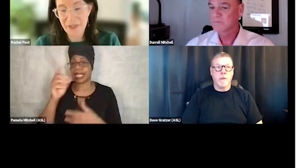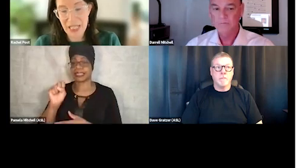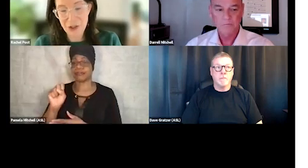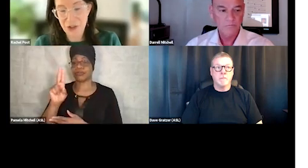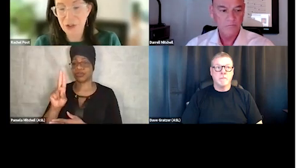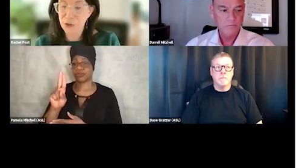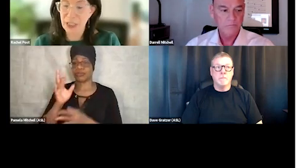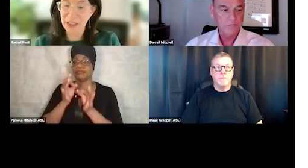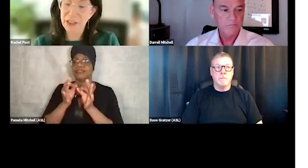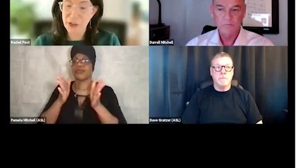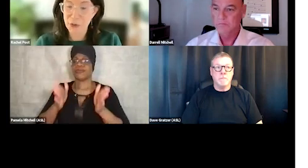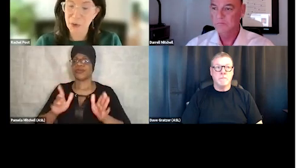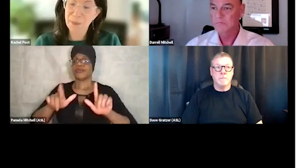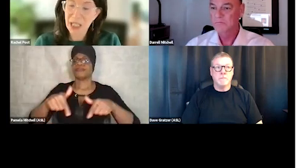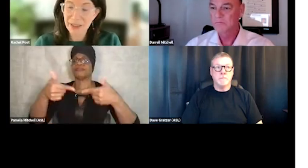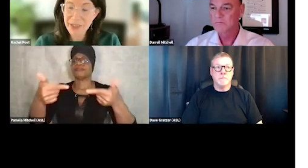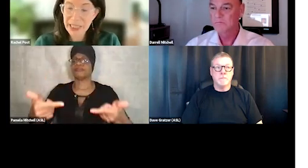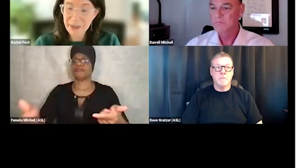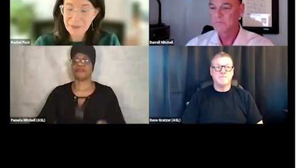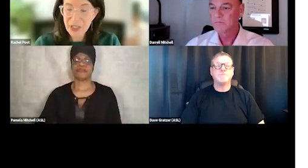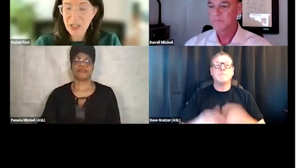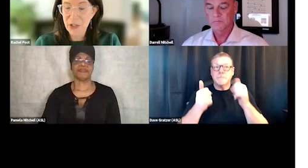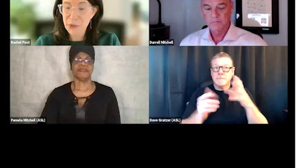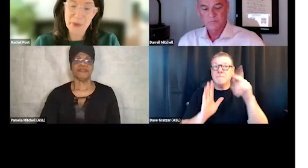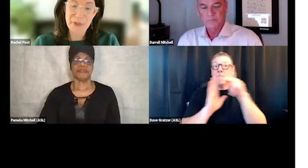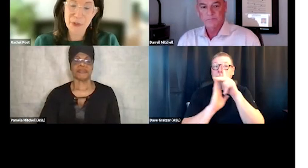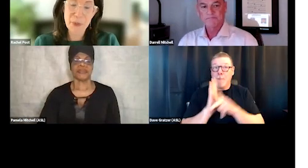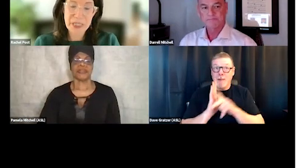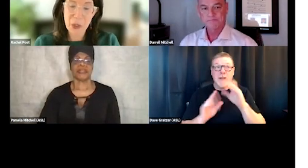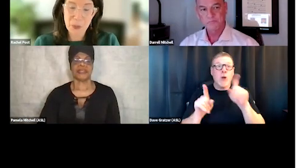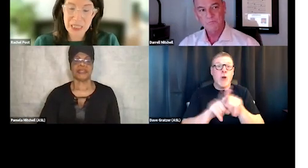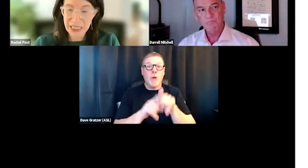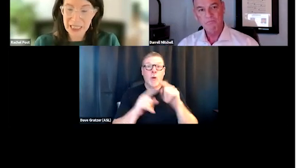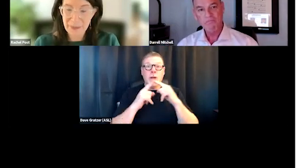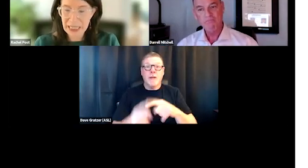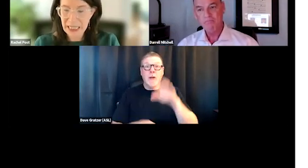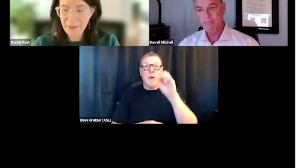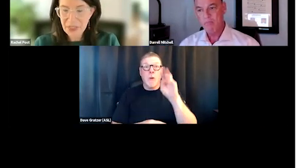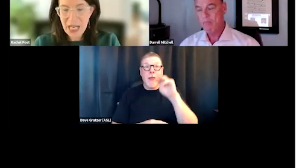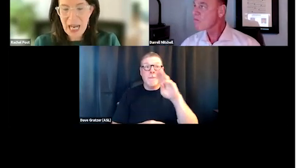of National Drug Control Policy, also referred to as ONDCP,